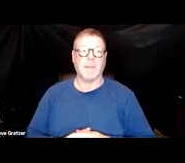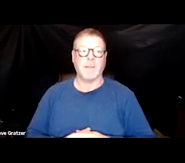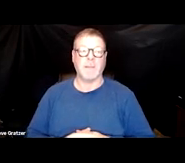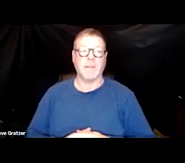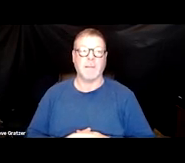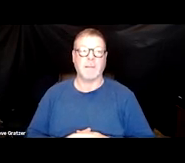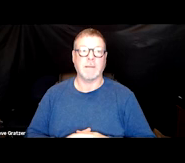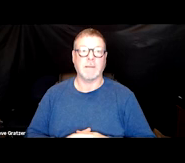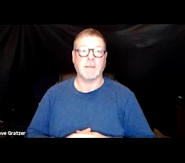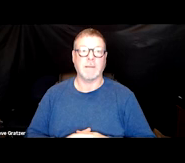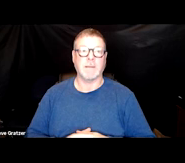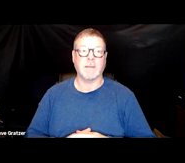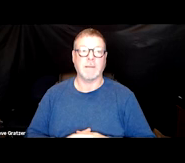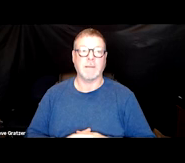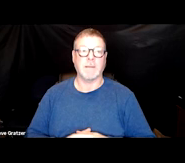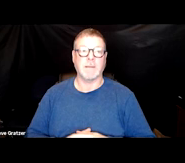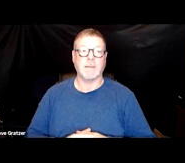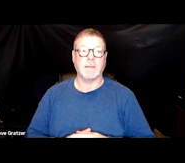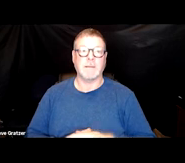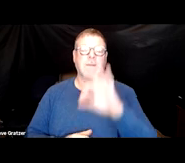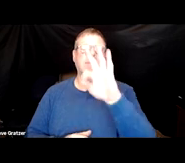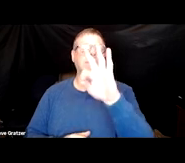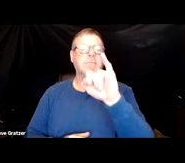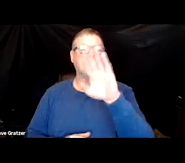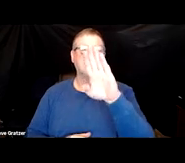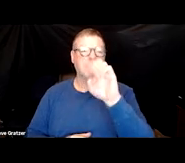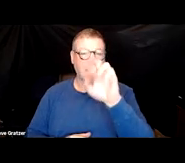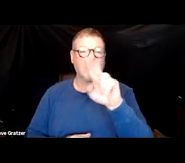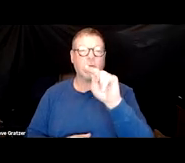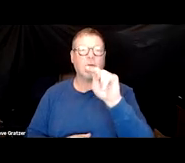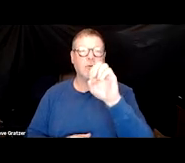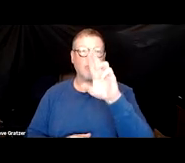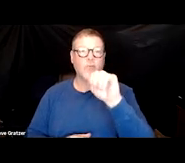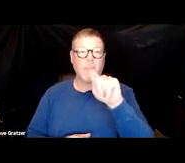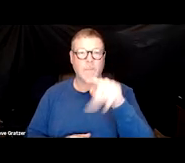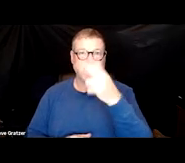Small fiber neuropathy, so again. Rob talked about neuropathy. So you know, it's really kind of good